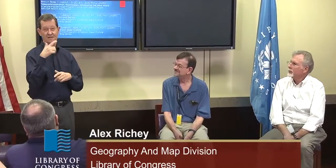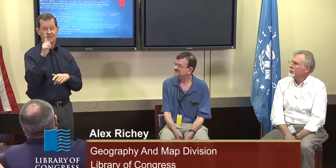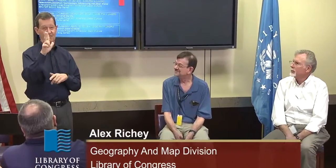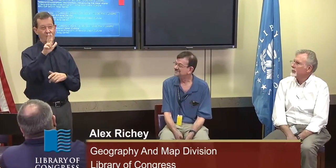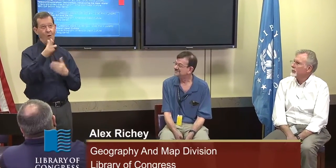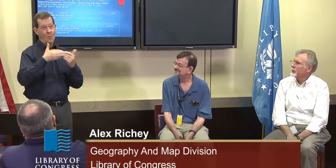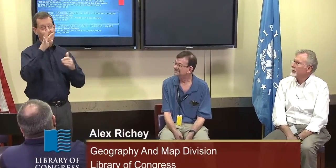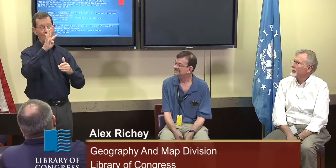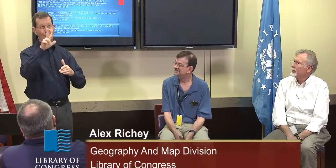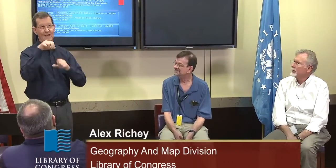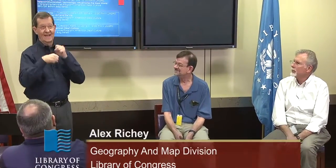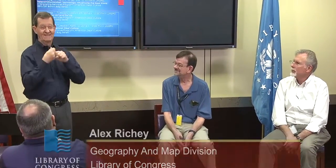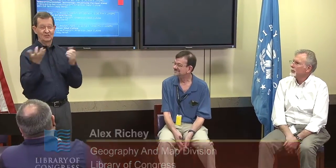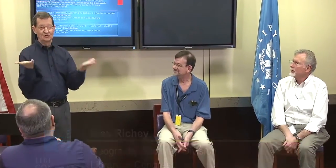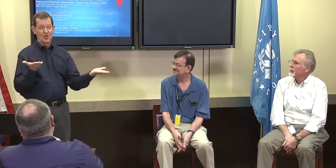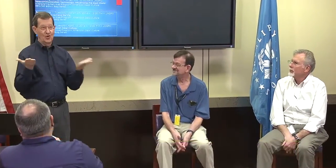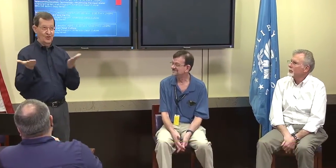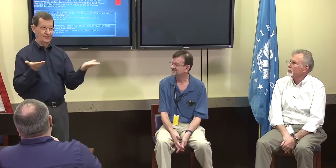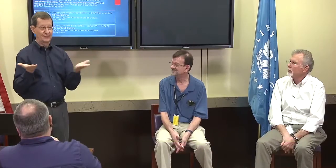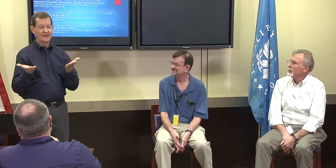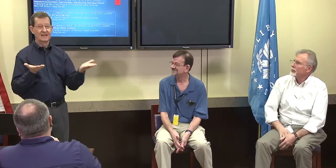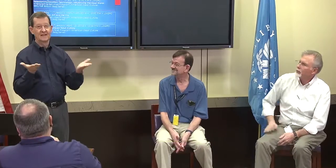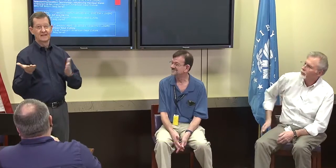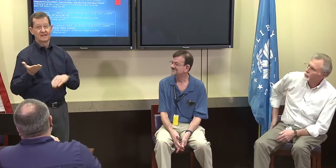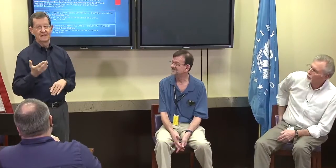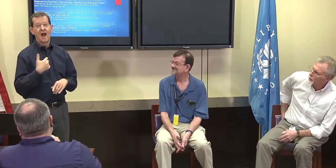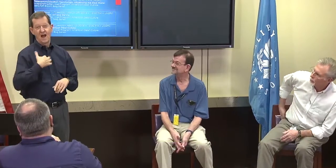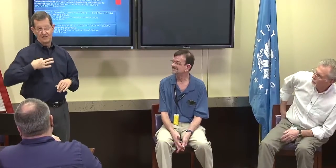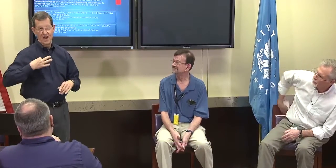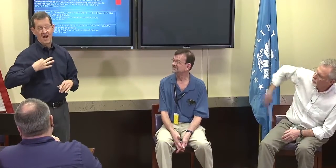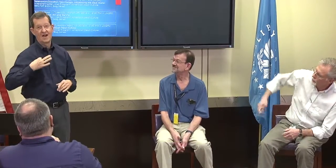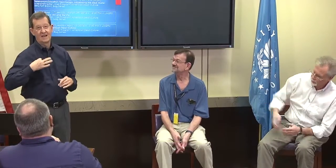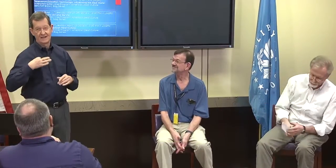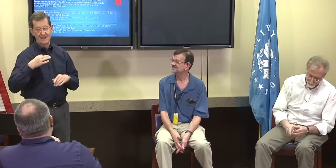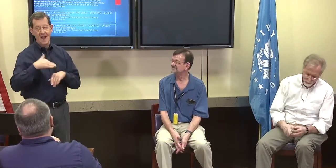I had almost forty three years of service here at the Library